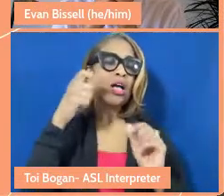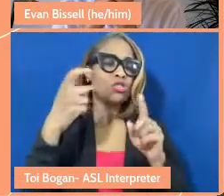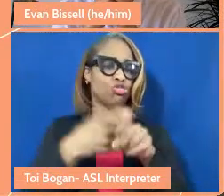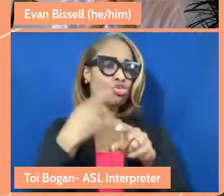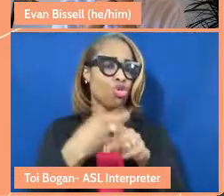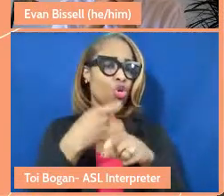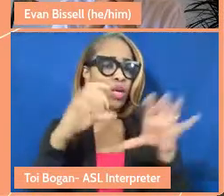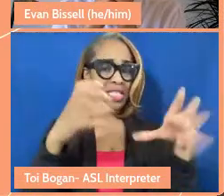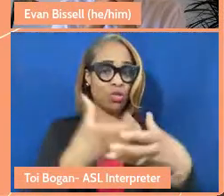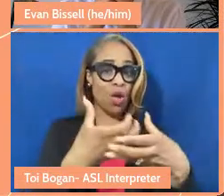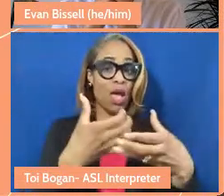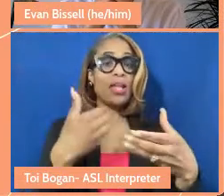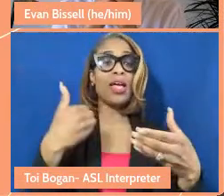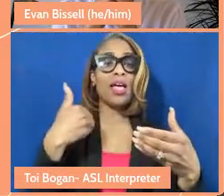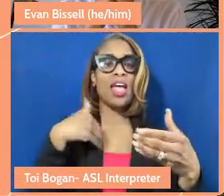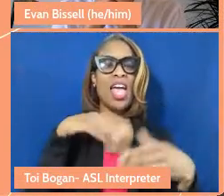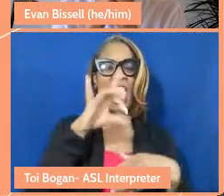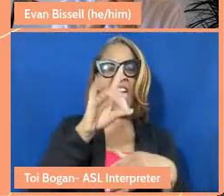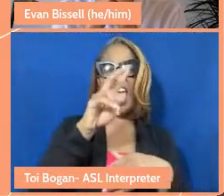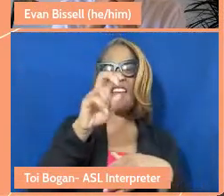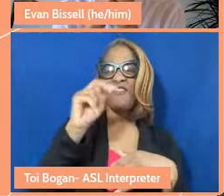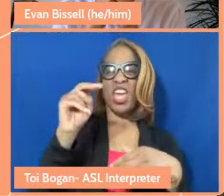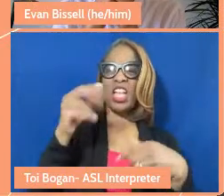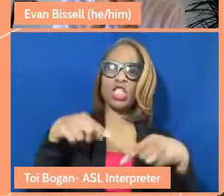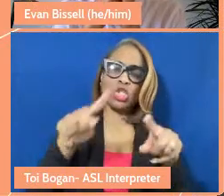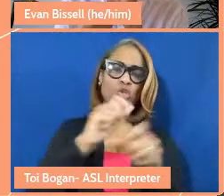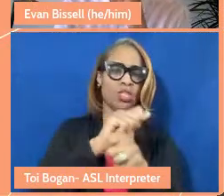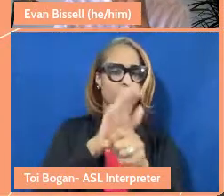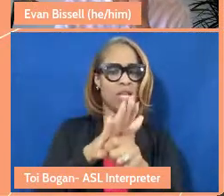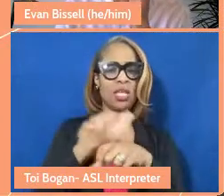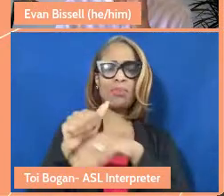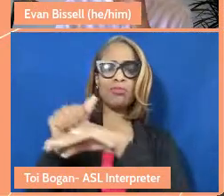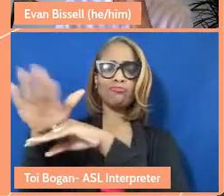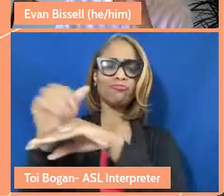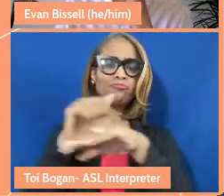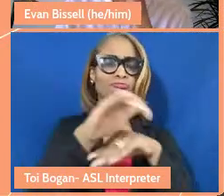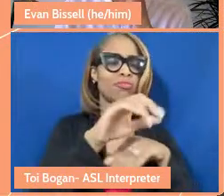sent eight vans over the course of the pandemic towards the Navajo Nation initially filled with